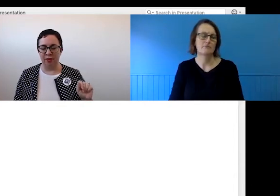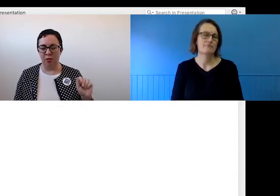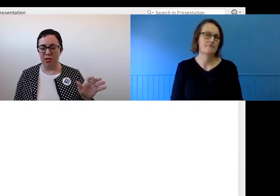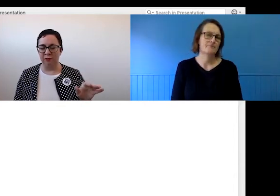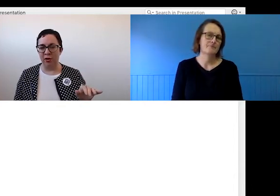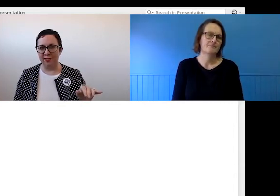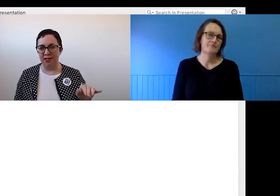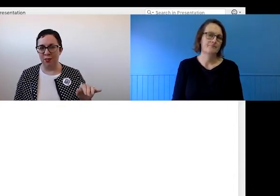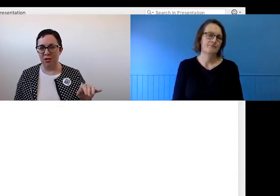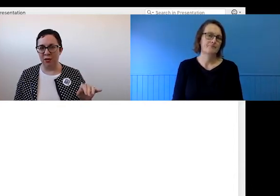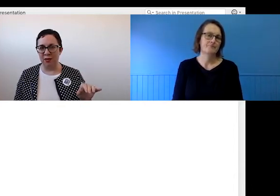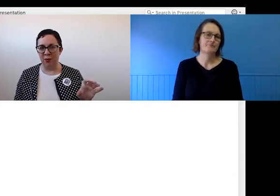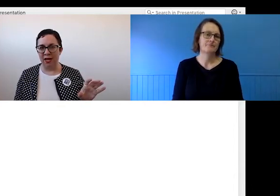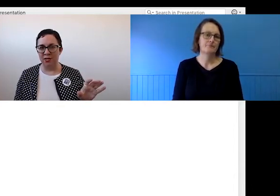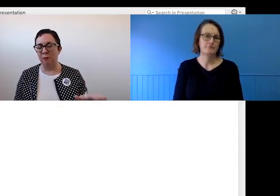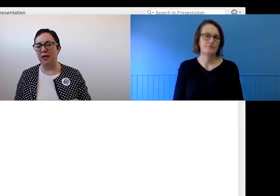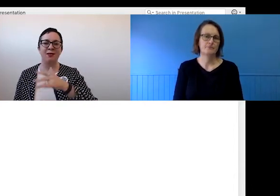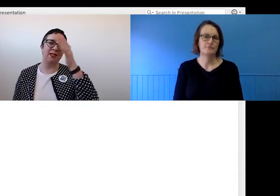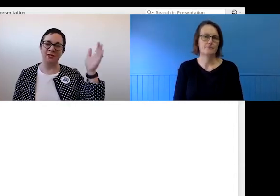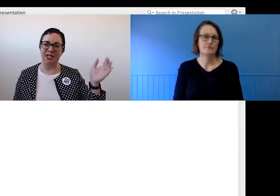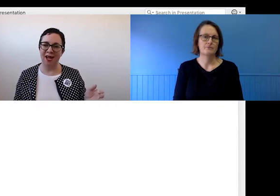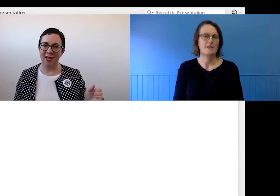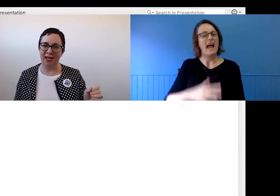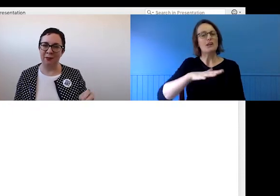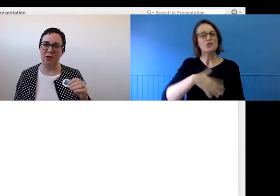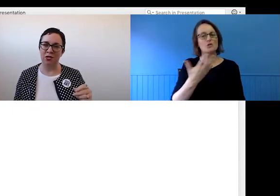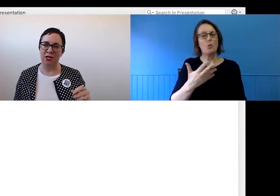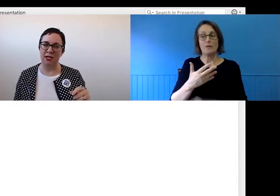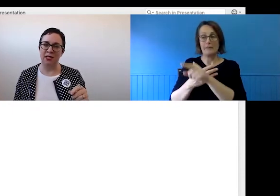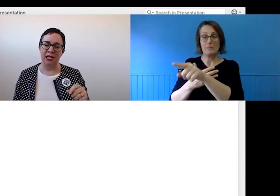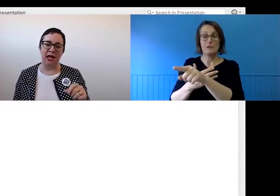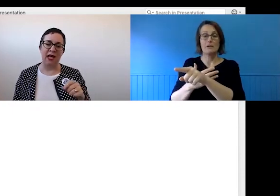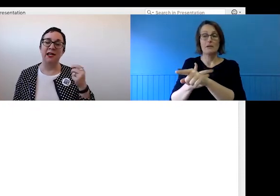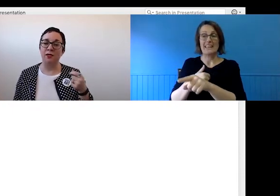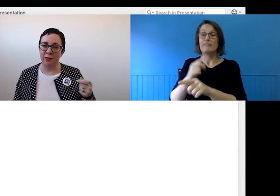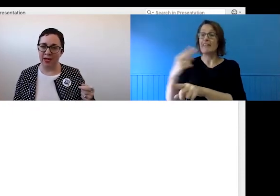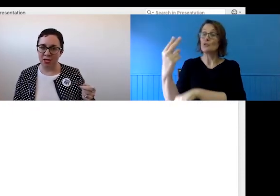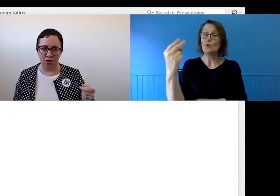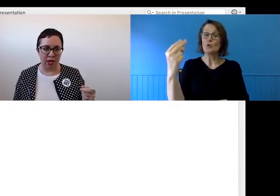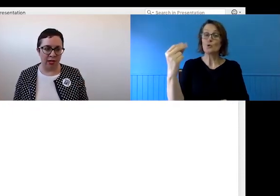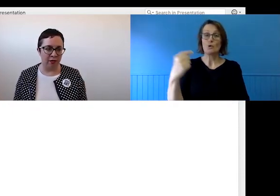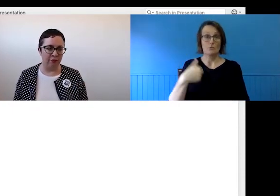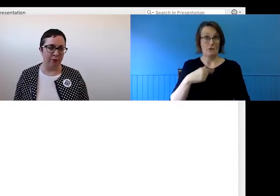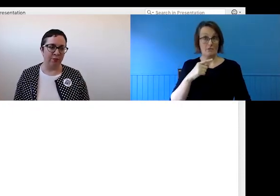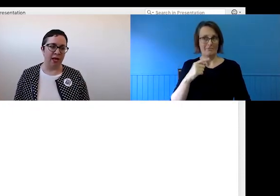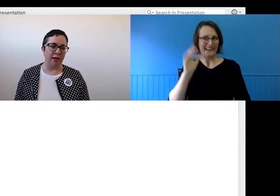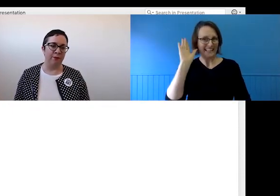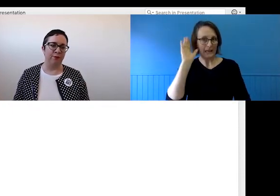Also avoiding the situation where everybody needs to repeat themselves entirely because you didn't tell them about the issue early enough.